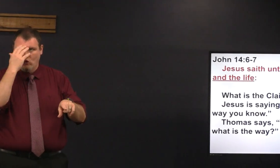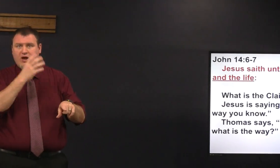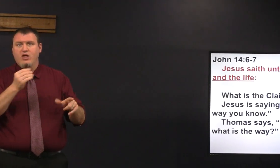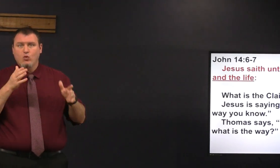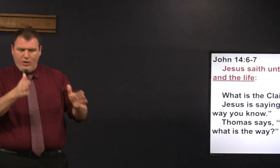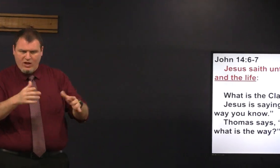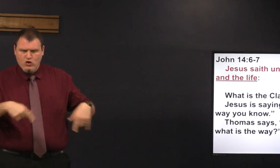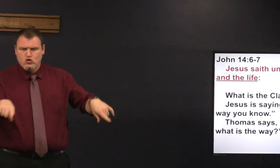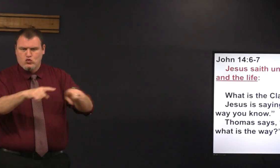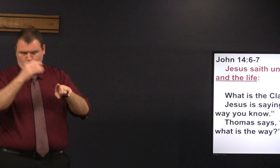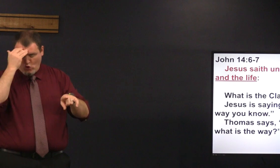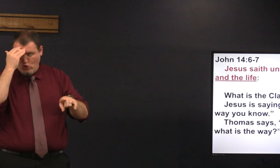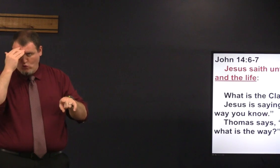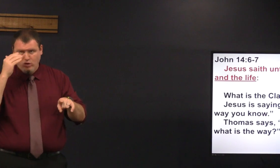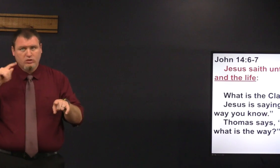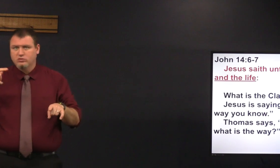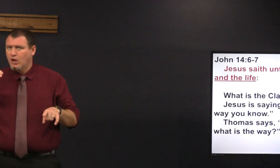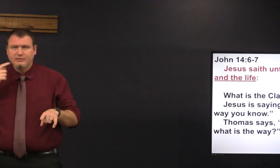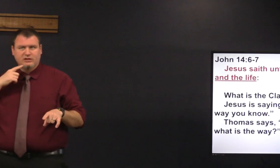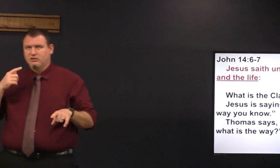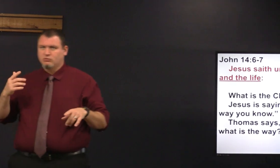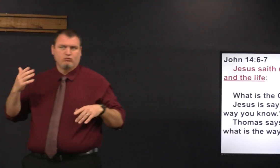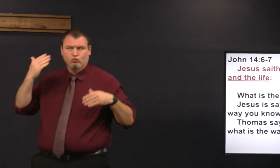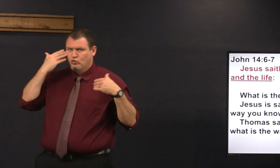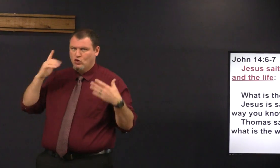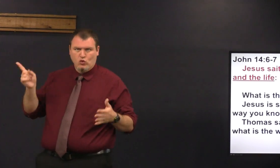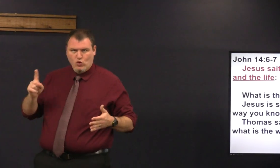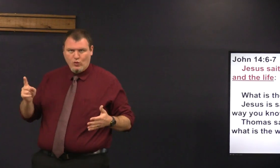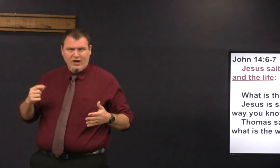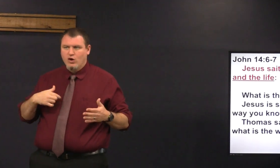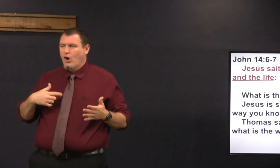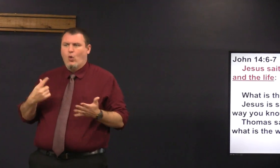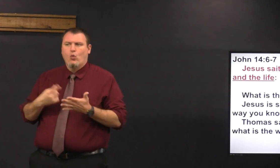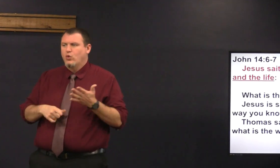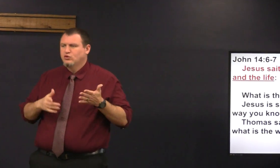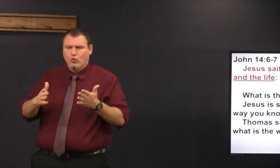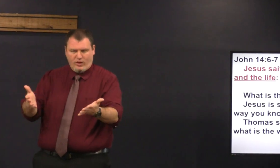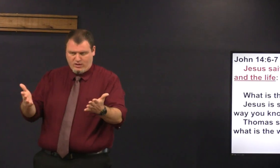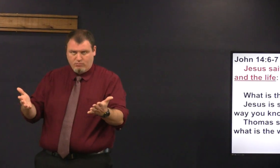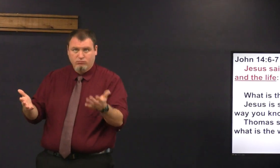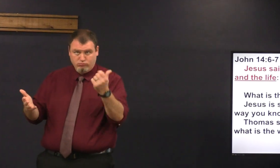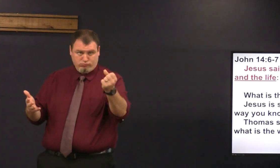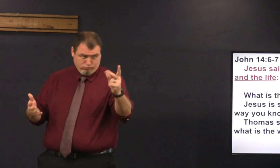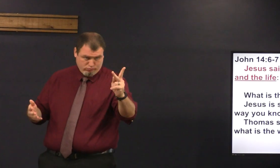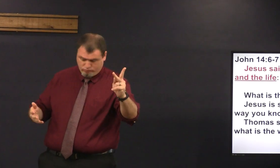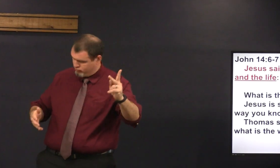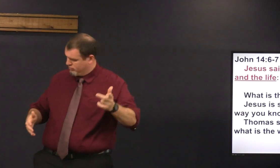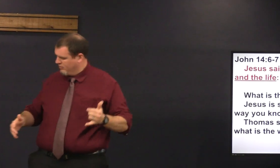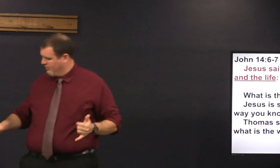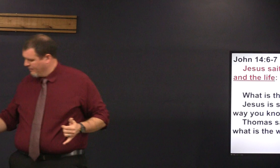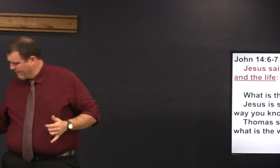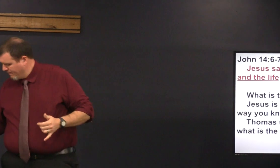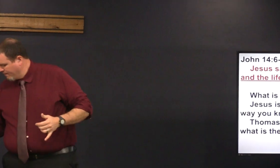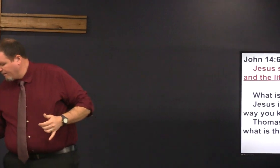where I'm going you know and you know the way Thomas says no we don't know what is the way